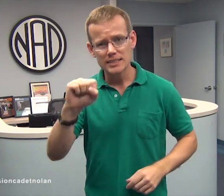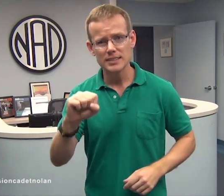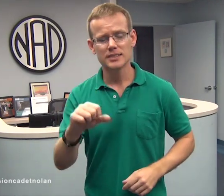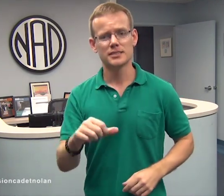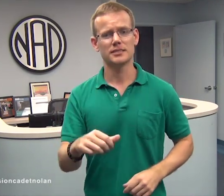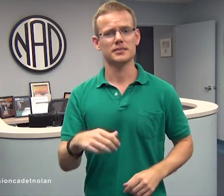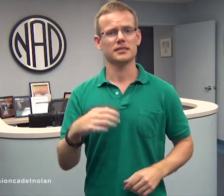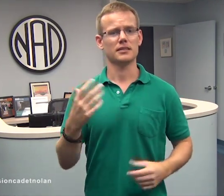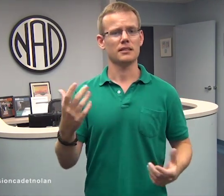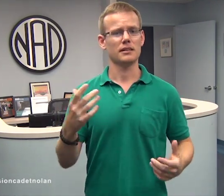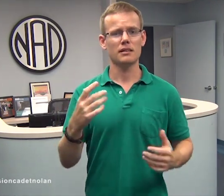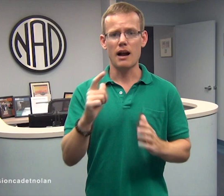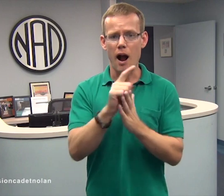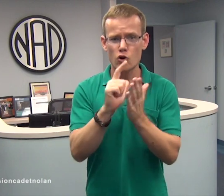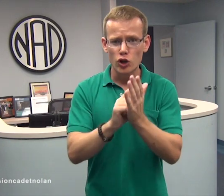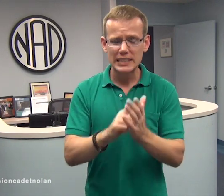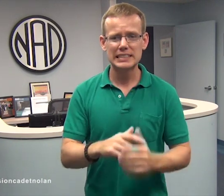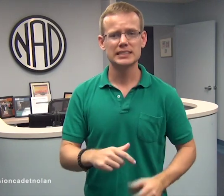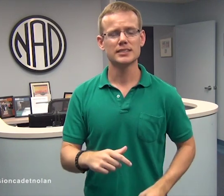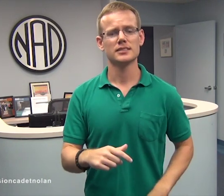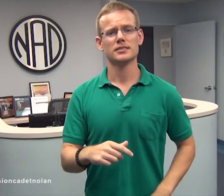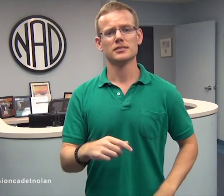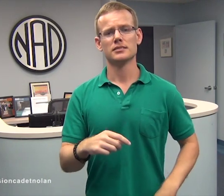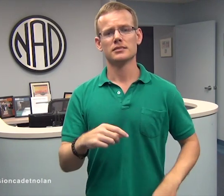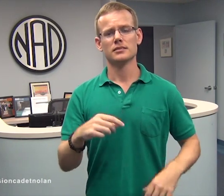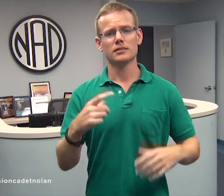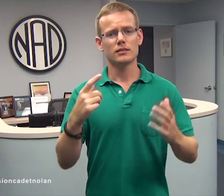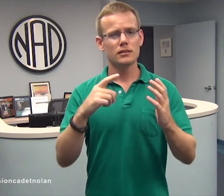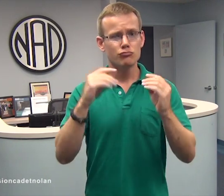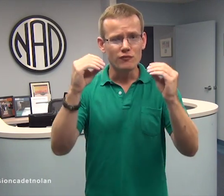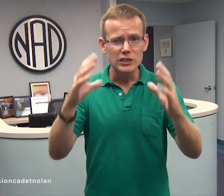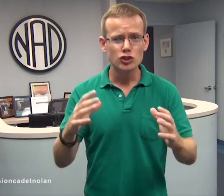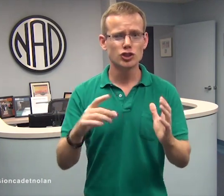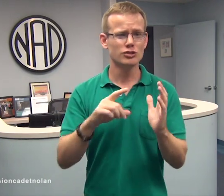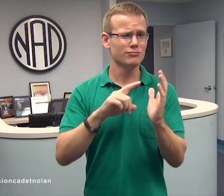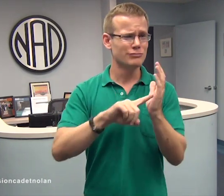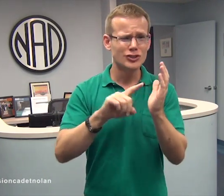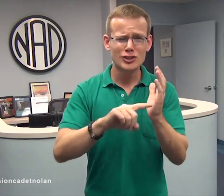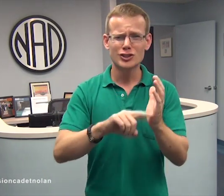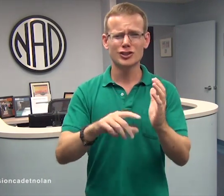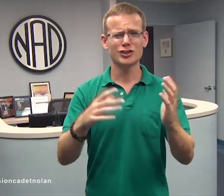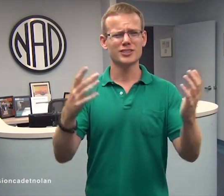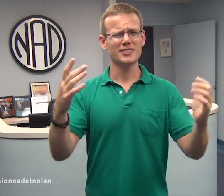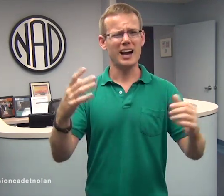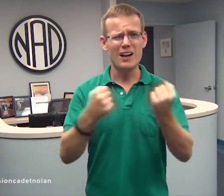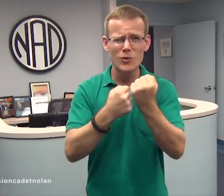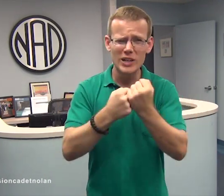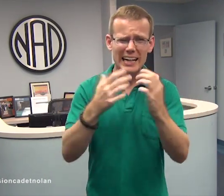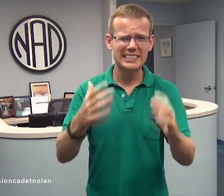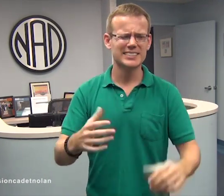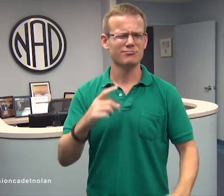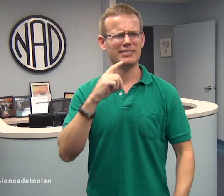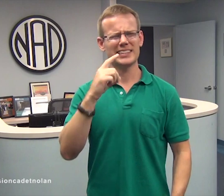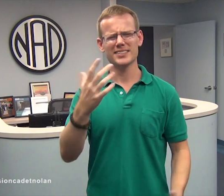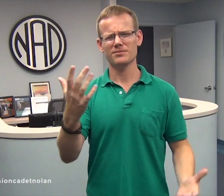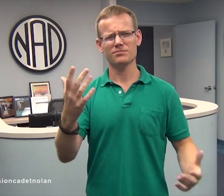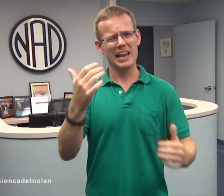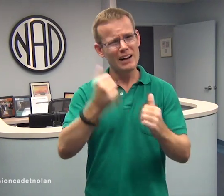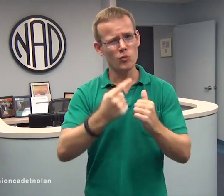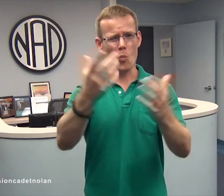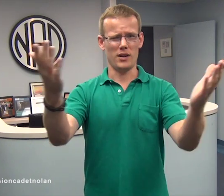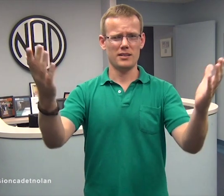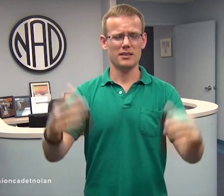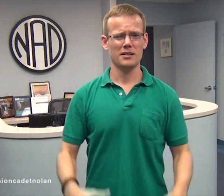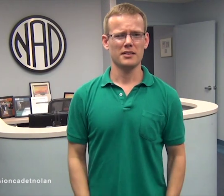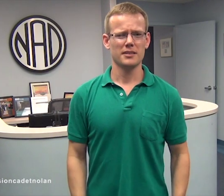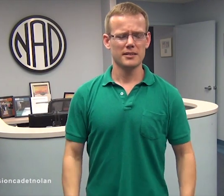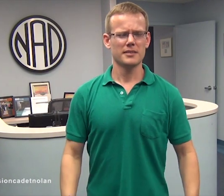attorneys, professors, researchers, advocates, and many more.